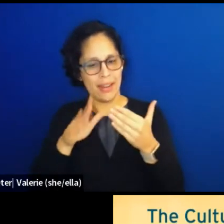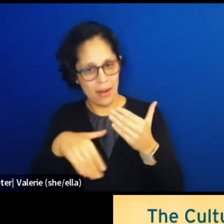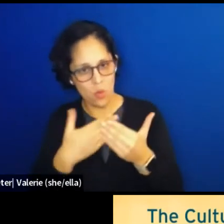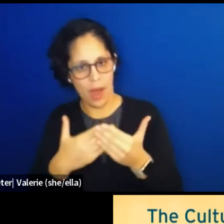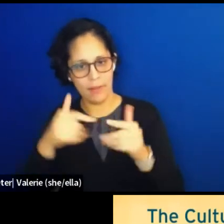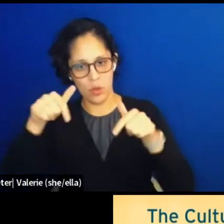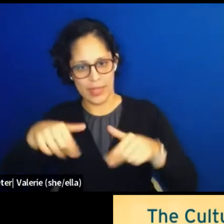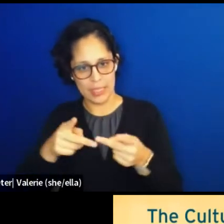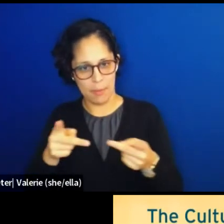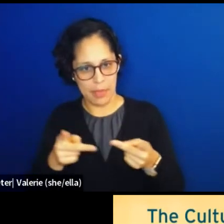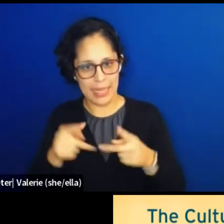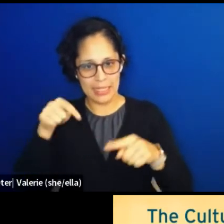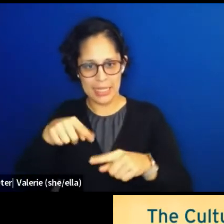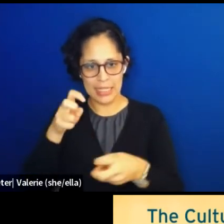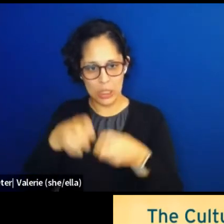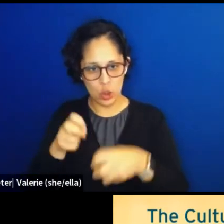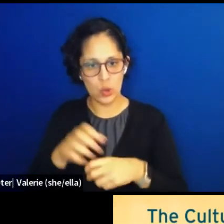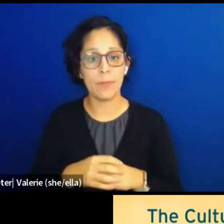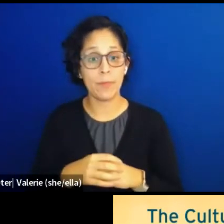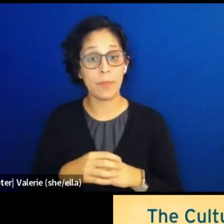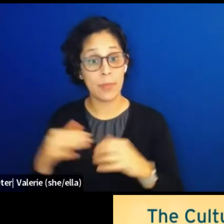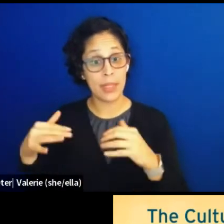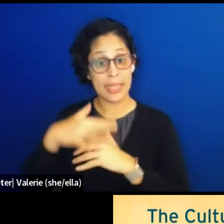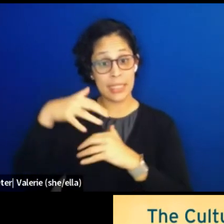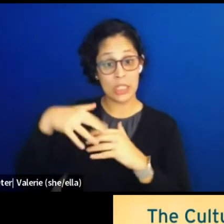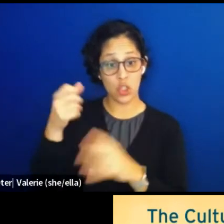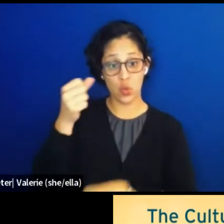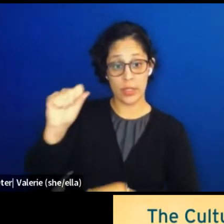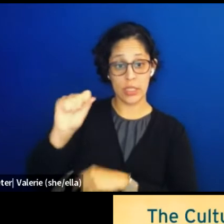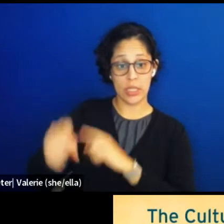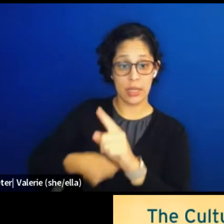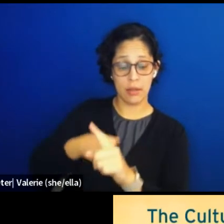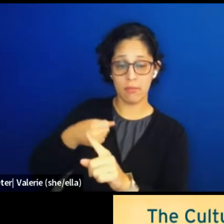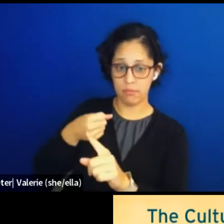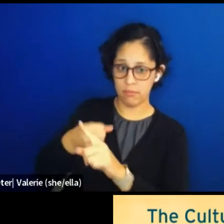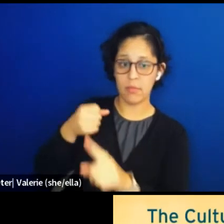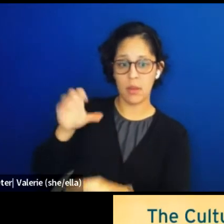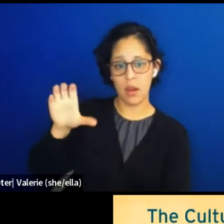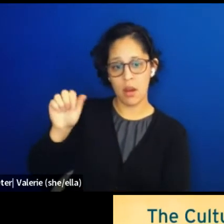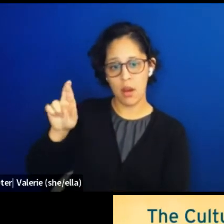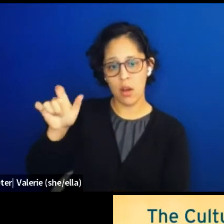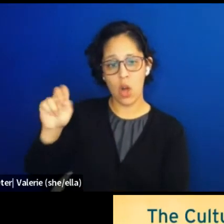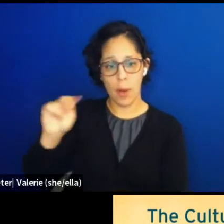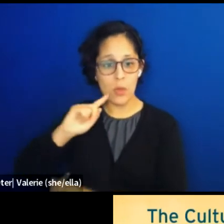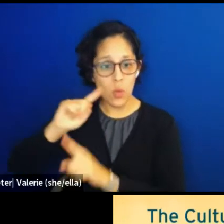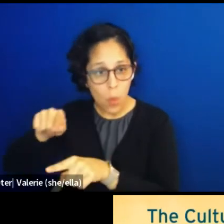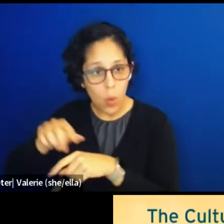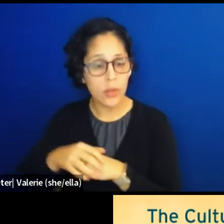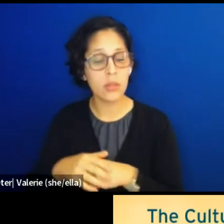According to the indigenous resistance against carbon report, indigenous resistance has stopped